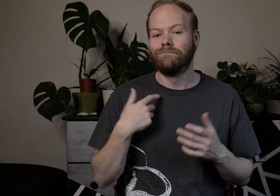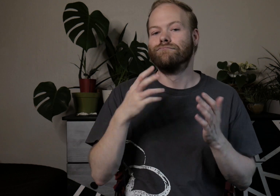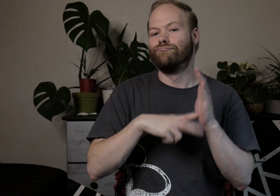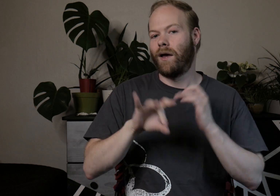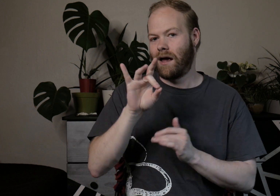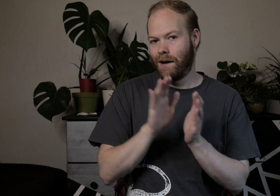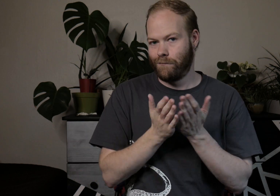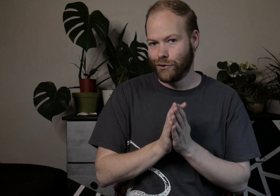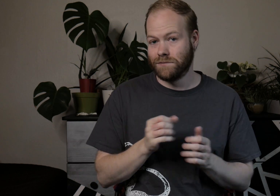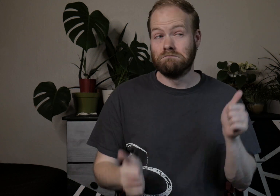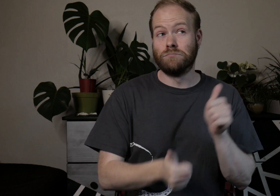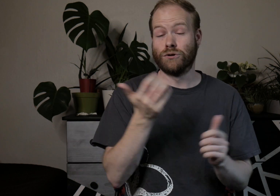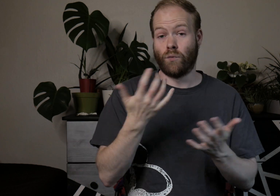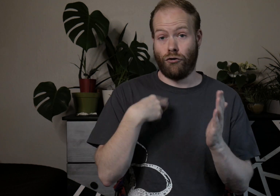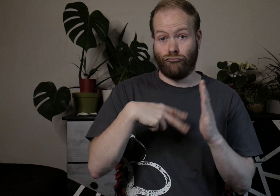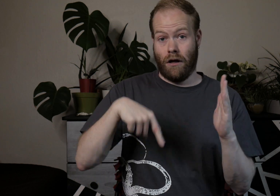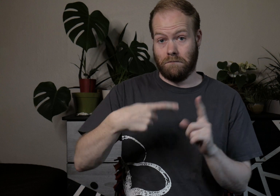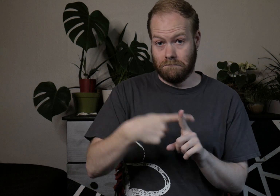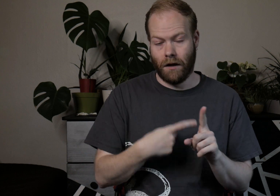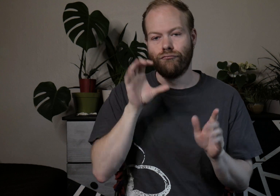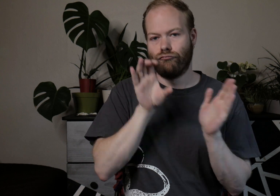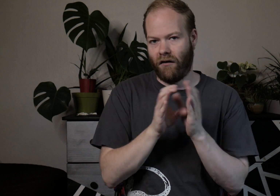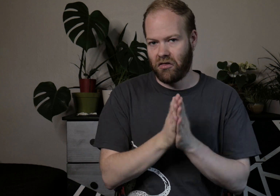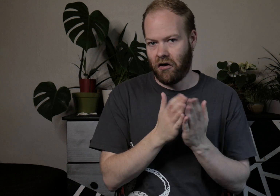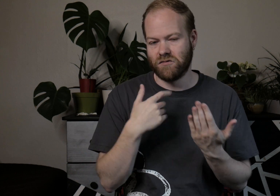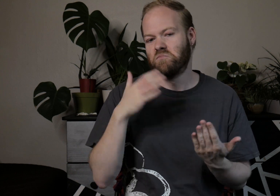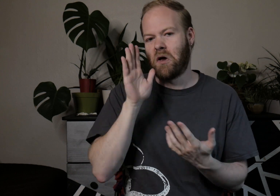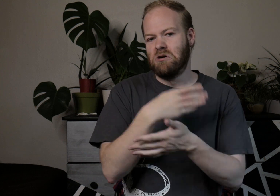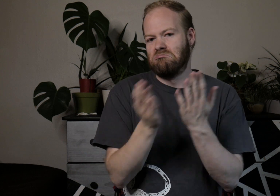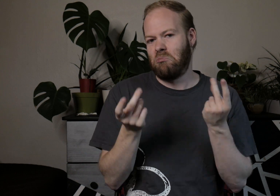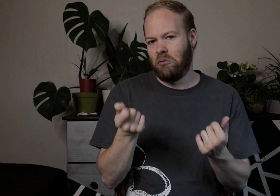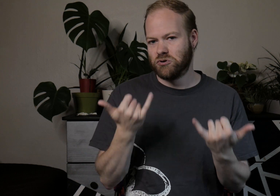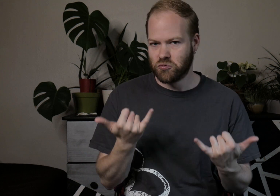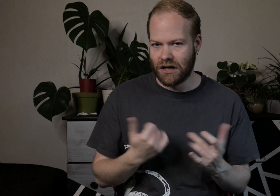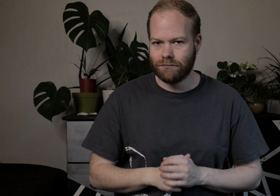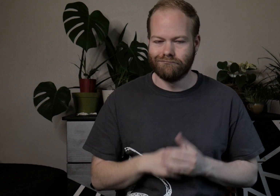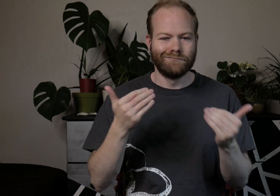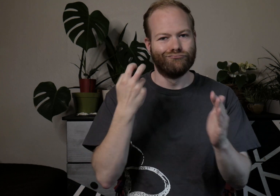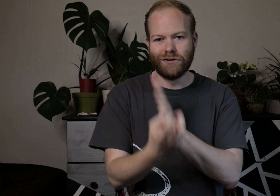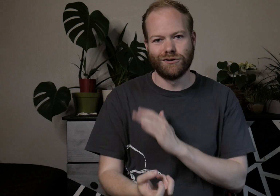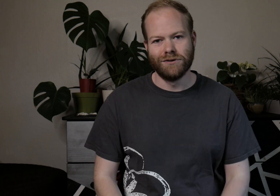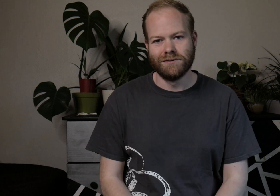I read eight books, and the majority of what I read this month are graphic novels, so I’ll be going through them fairly quick today. Let’s just get right into it.